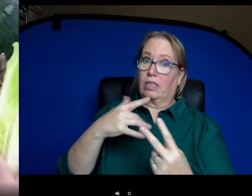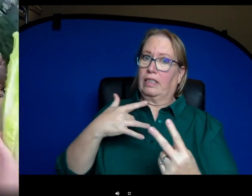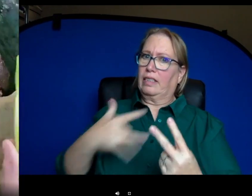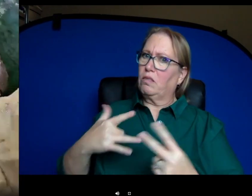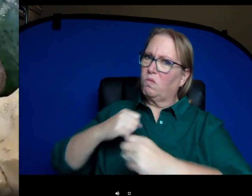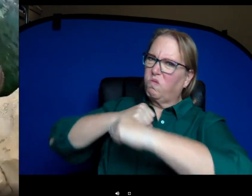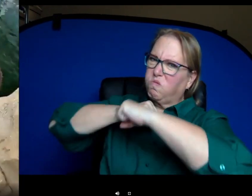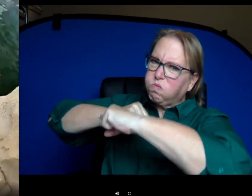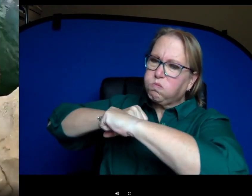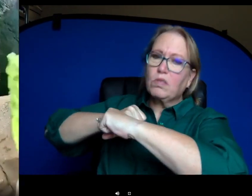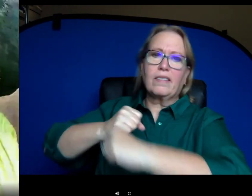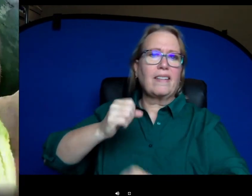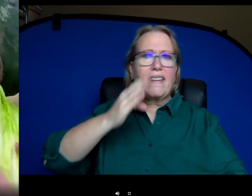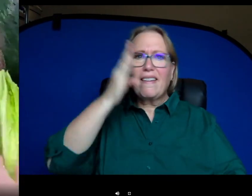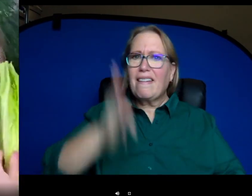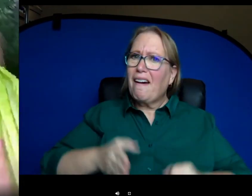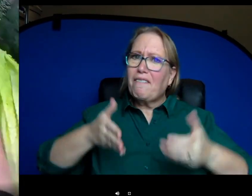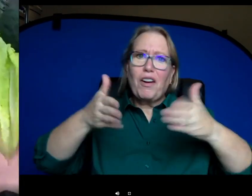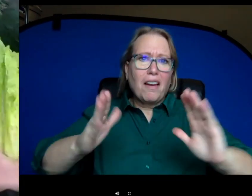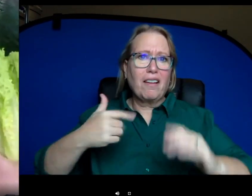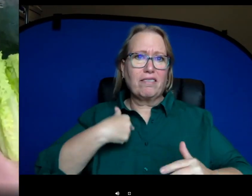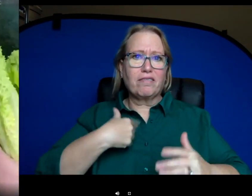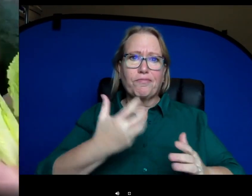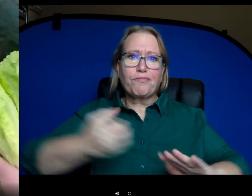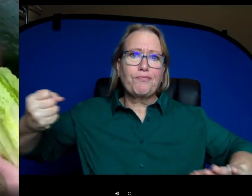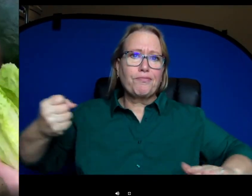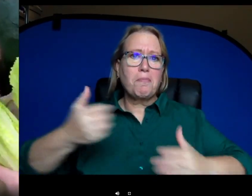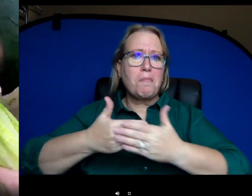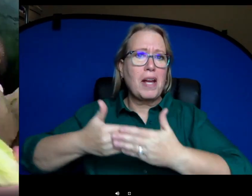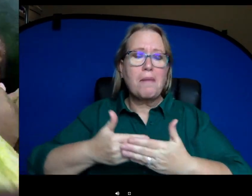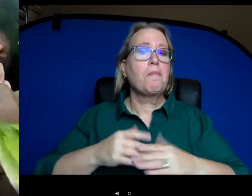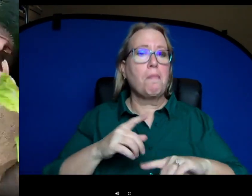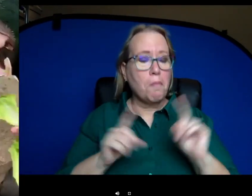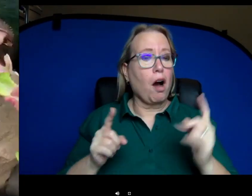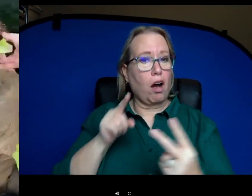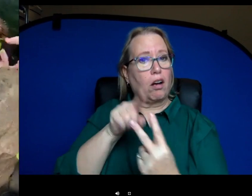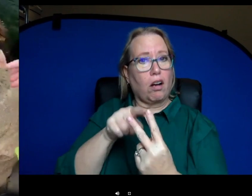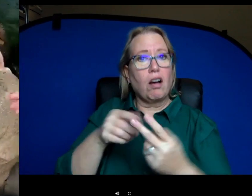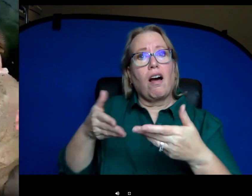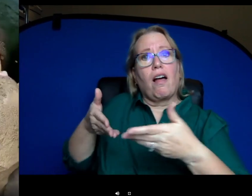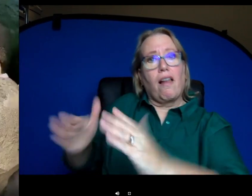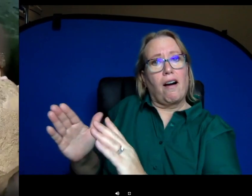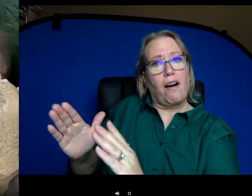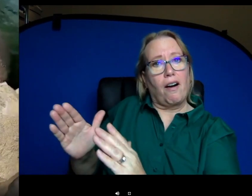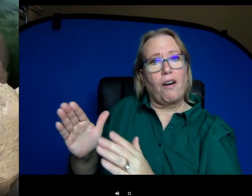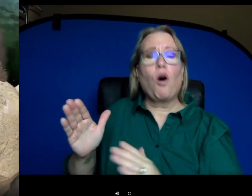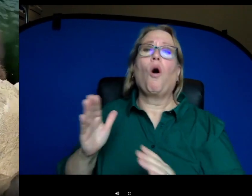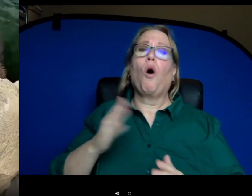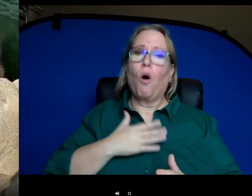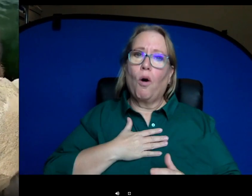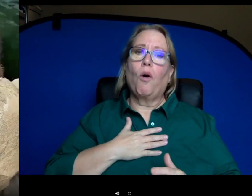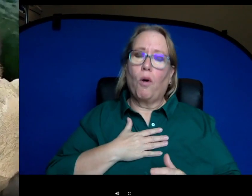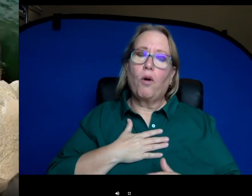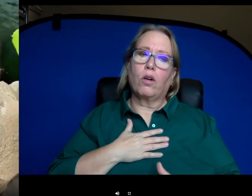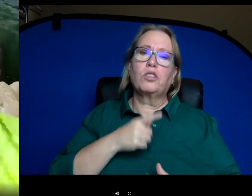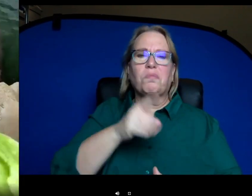totally never let us uh take their baby from them. So the fact that Phoebe did move over kind of showed that she knew that Fiona needed some extra help.